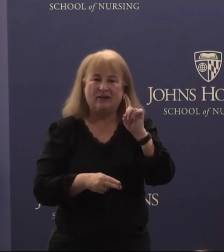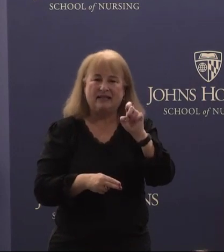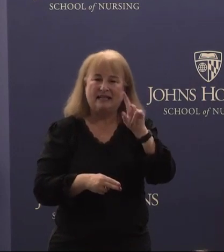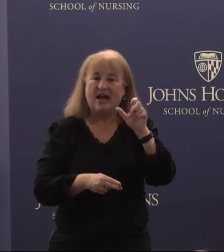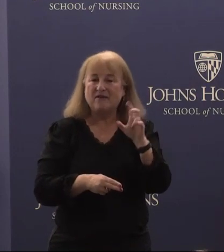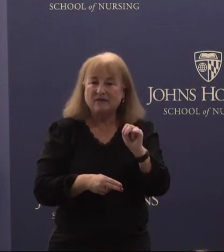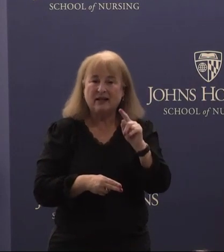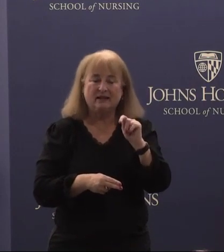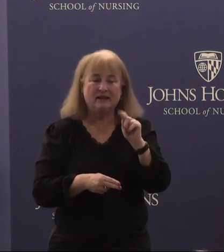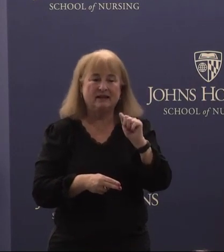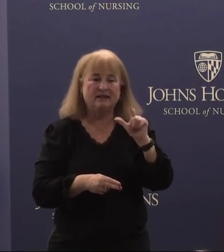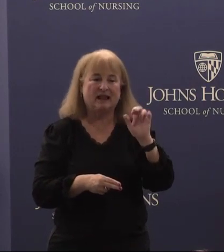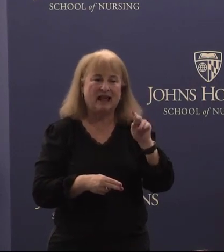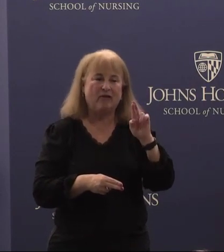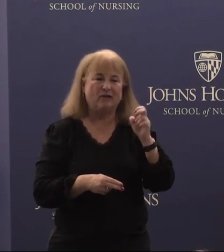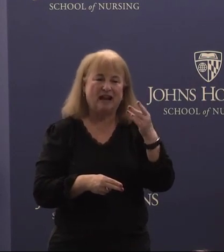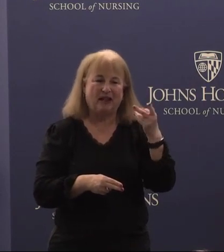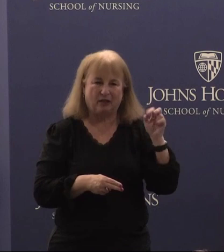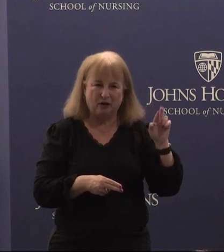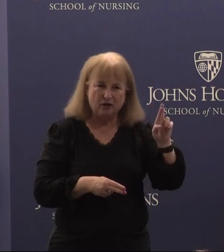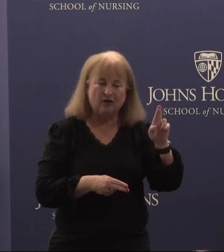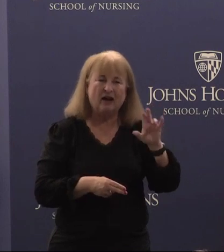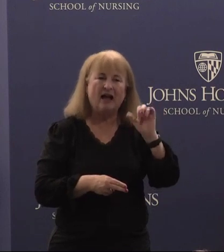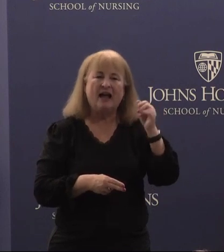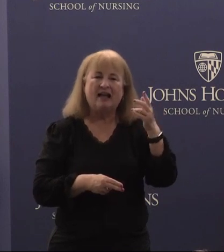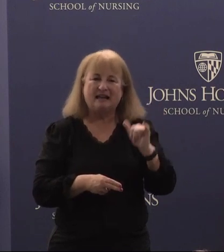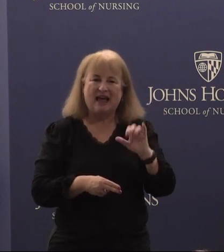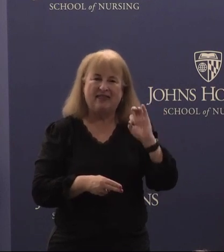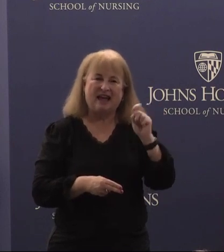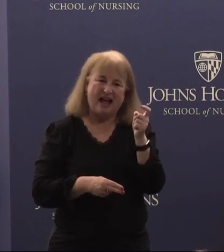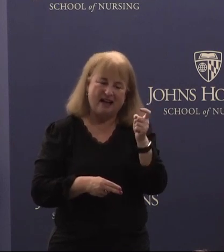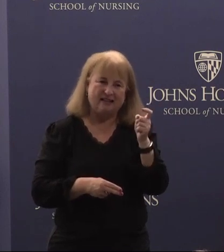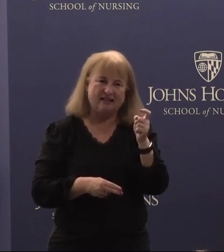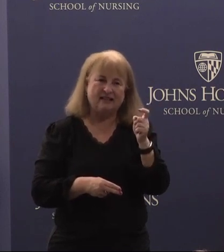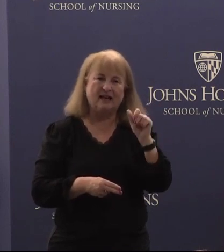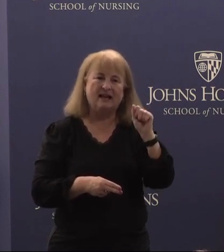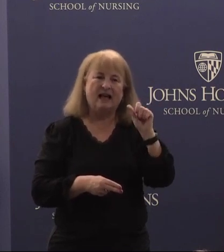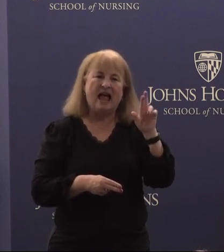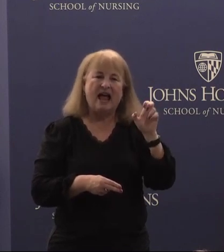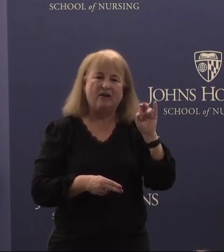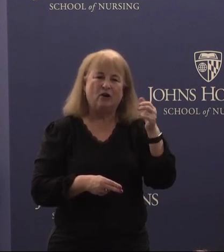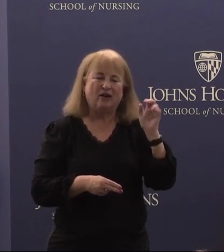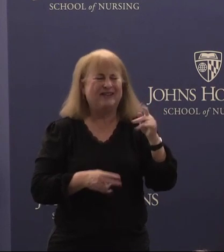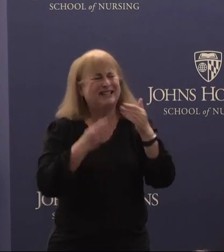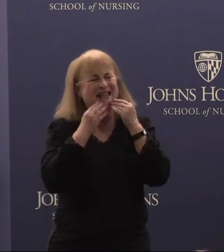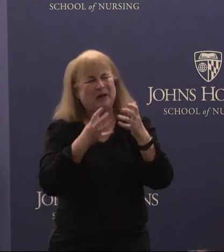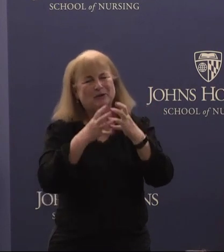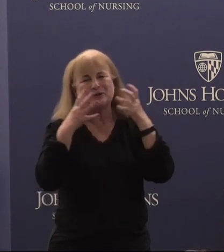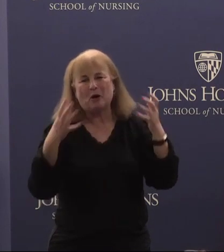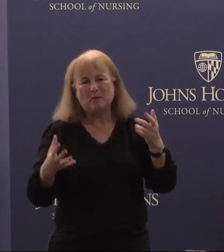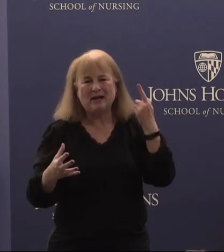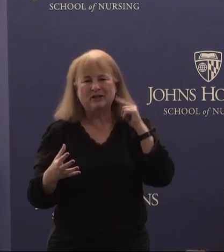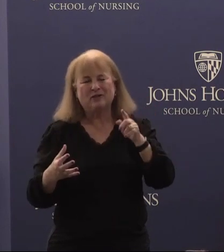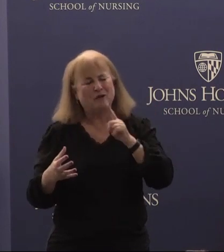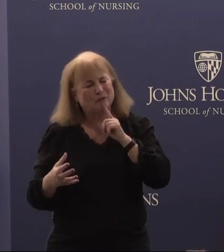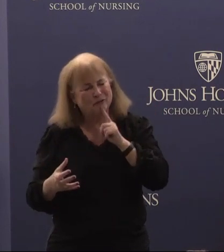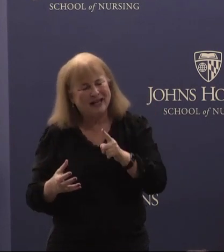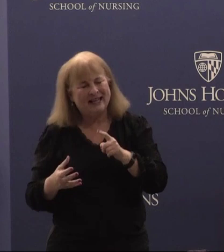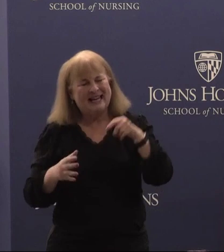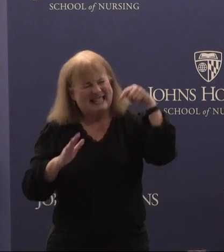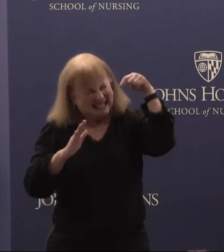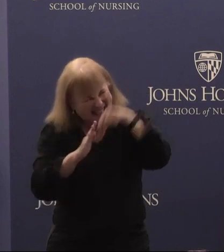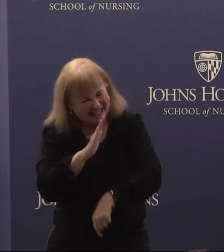Tac ranner uh Kathy axe Erin Kovich, thank you so much for for really digging in and and making